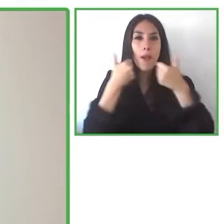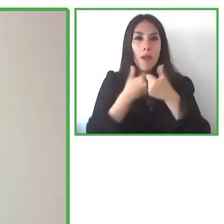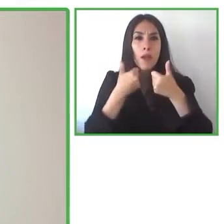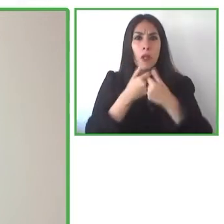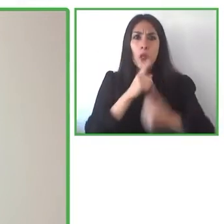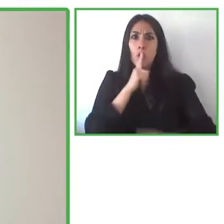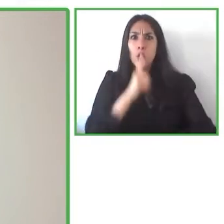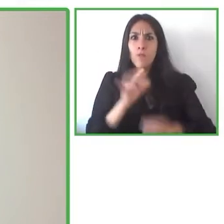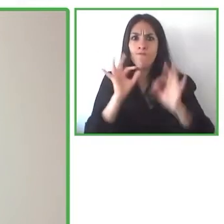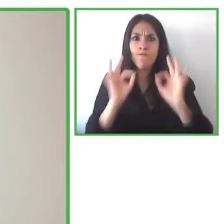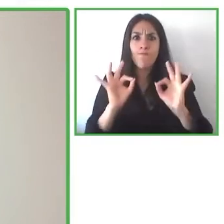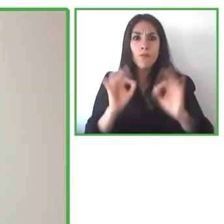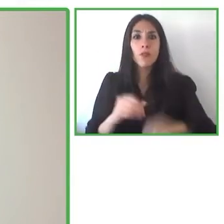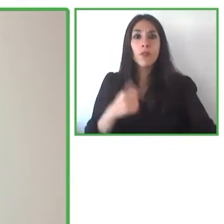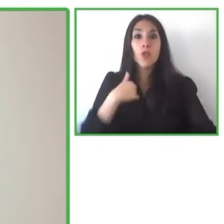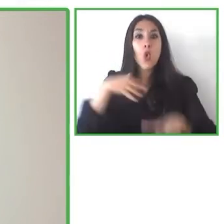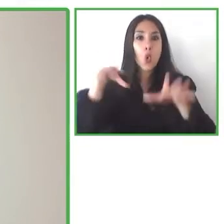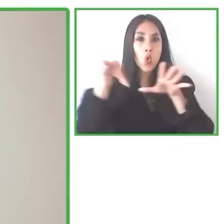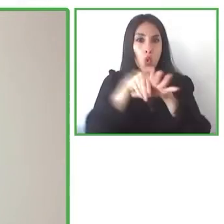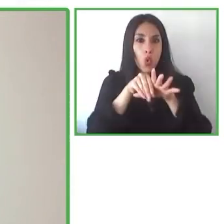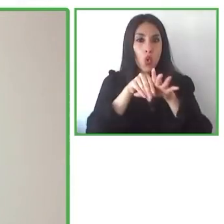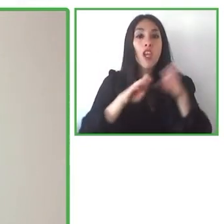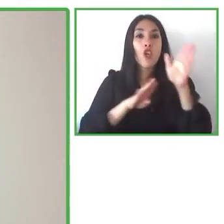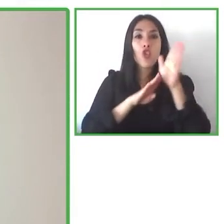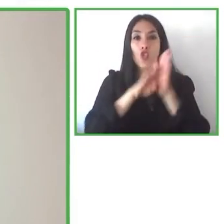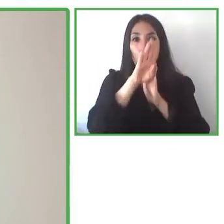accessibility professional from the Institute of Accessibility Professionals.